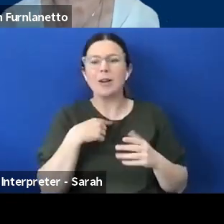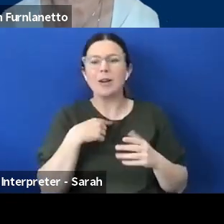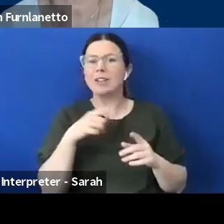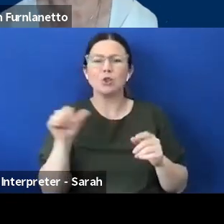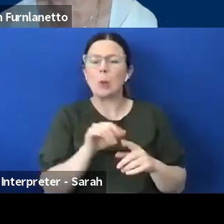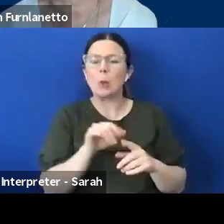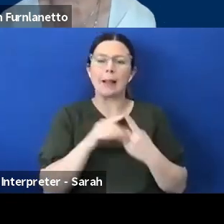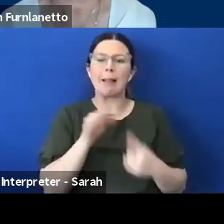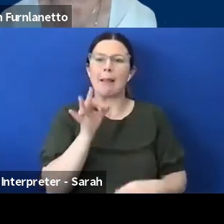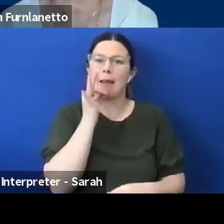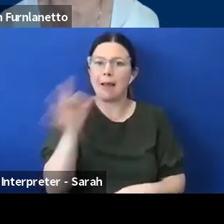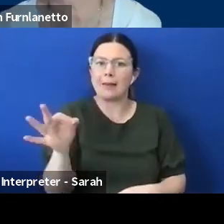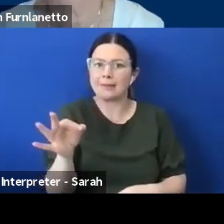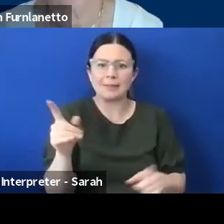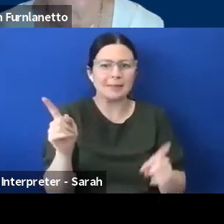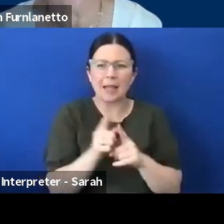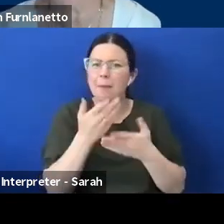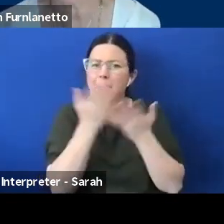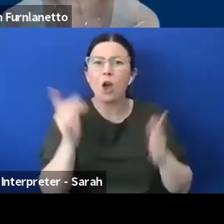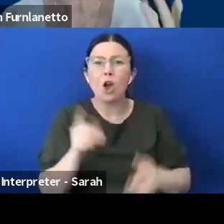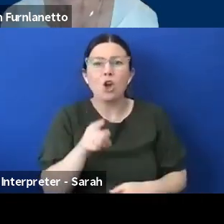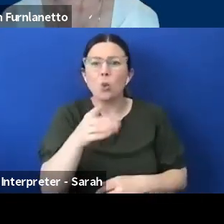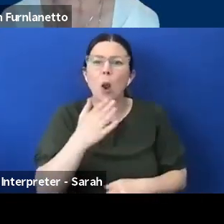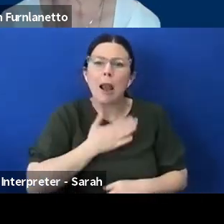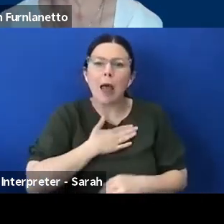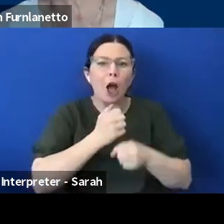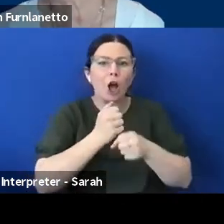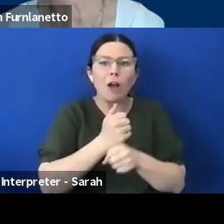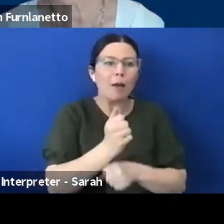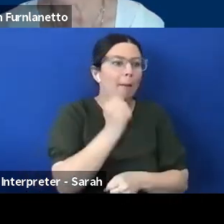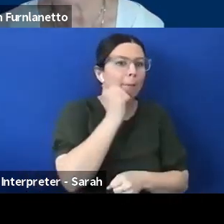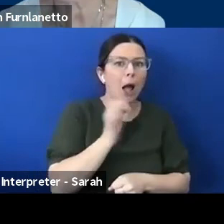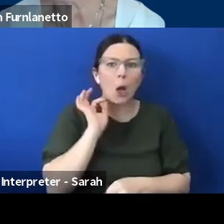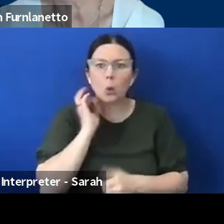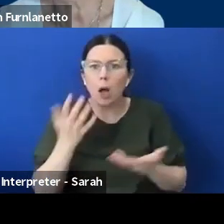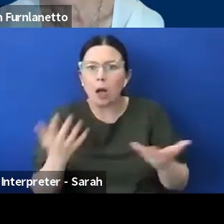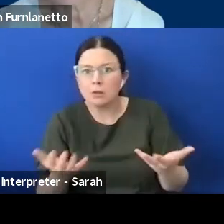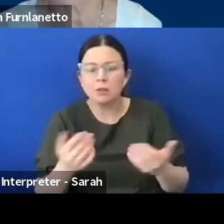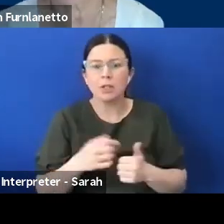you know what what coffee do you want you know you know what what you know so just communication